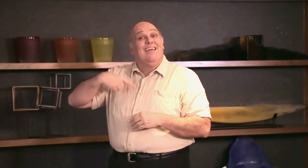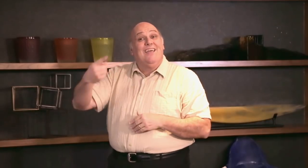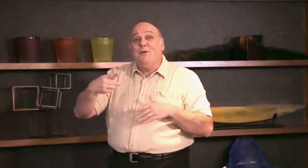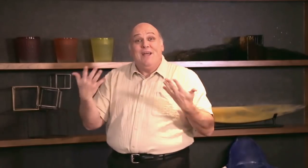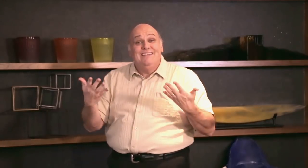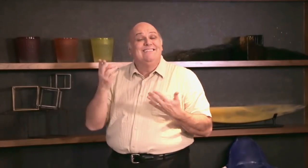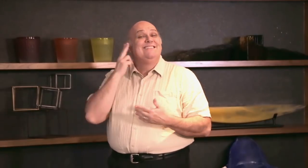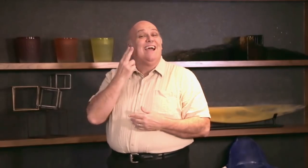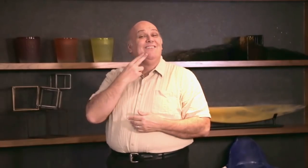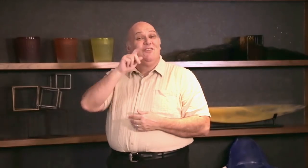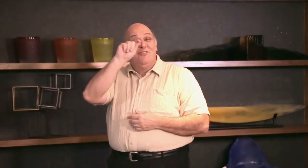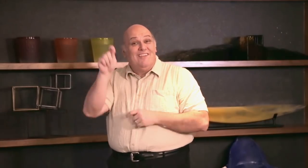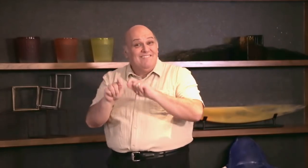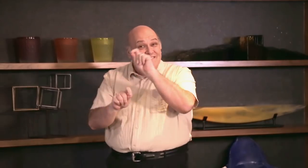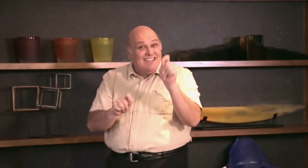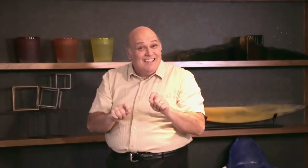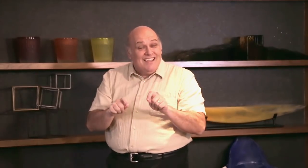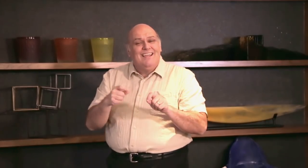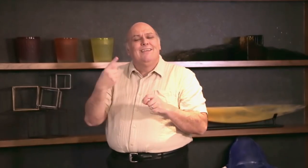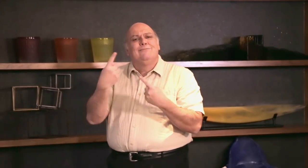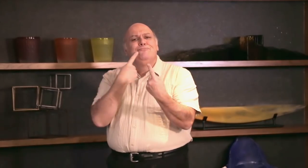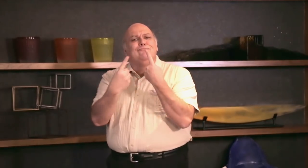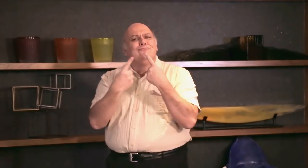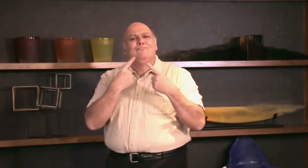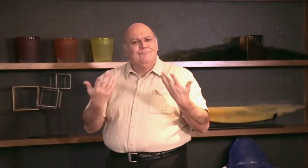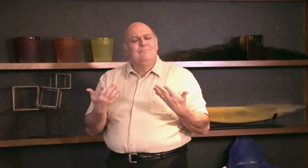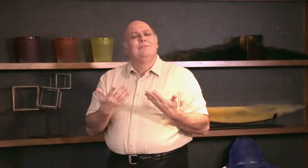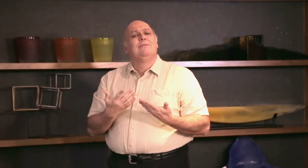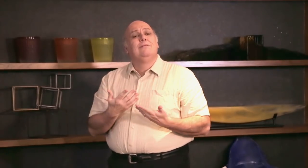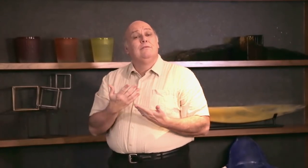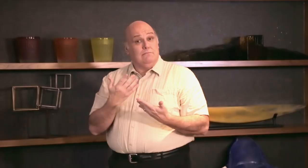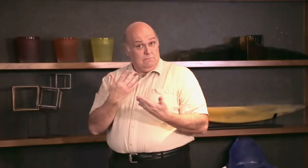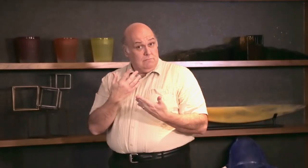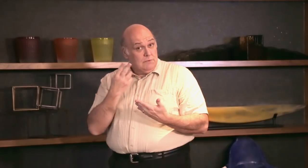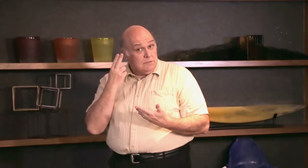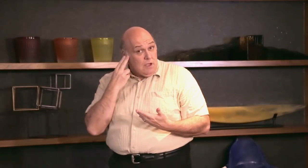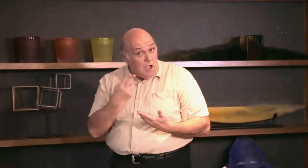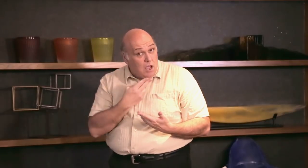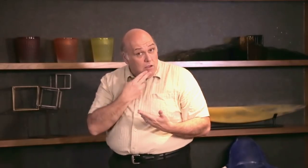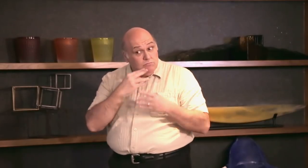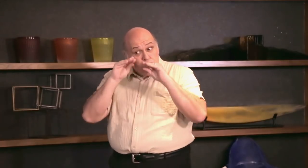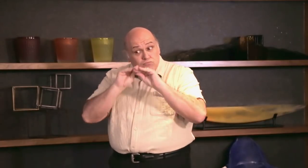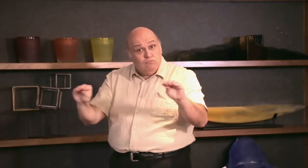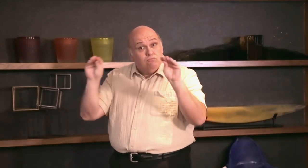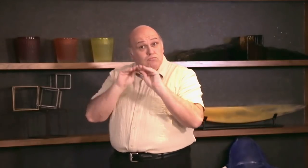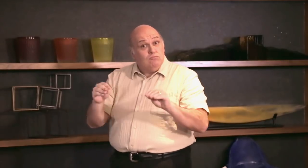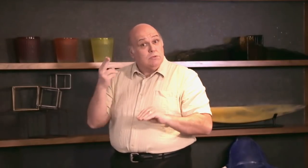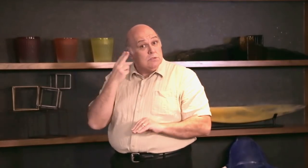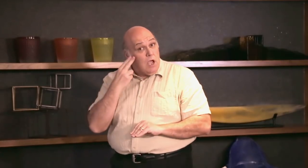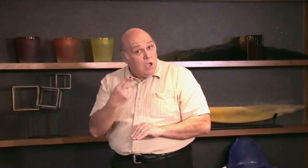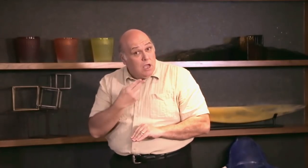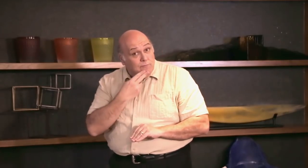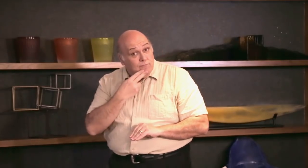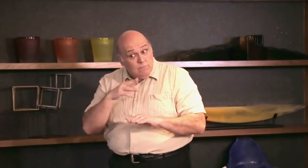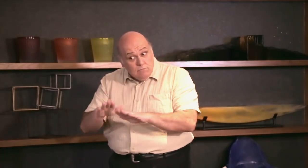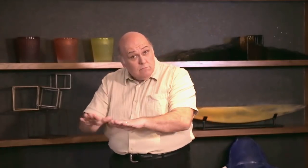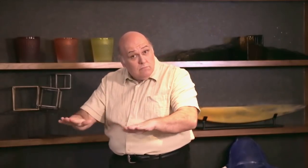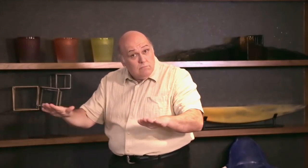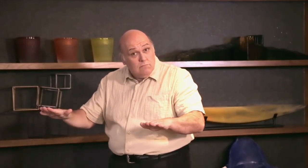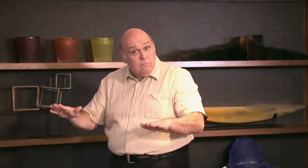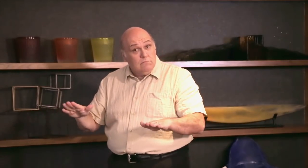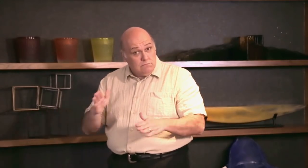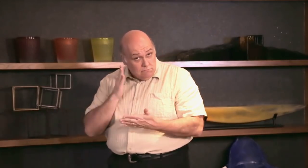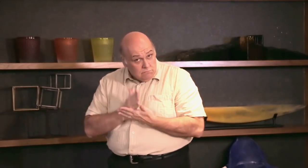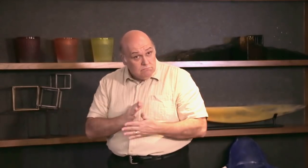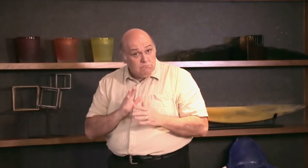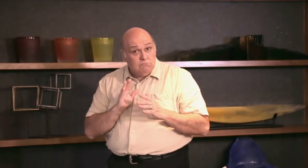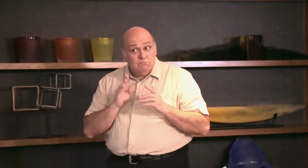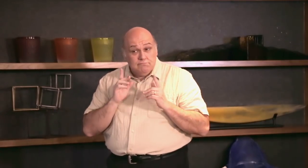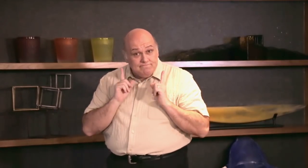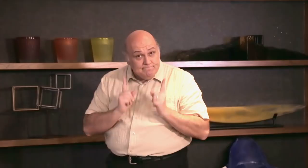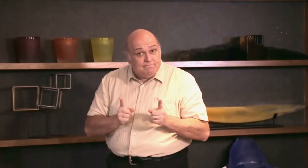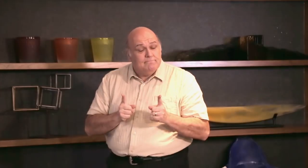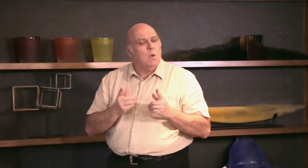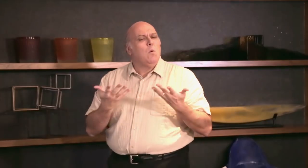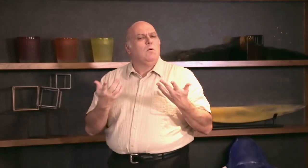Now we are coming to Deaf Trivia... today's topic is whether a Deaf person can teach another Deaf person?